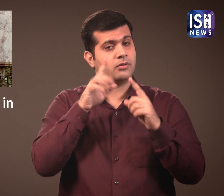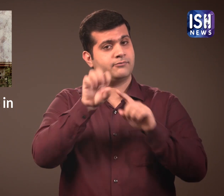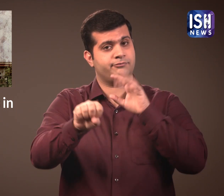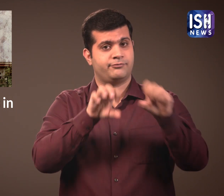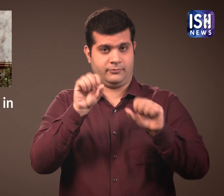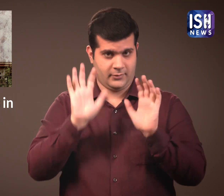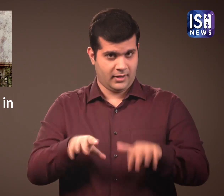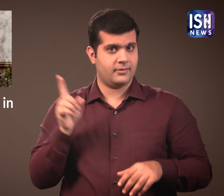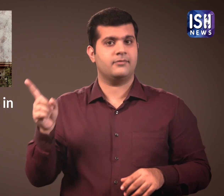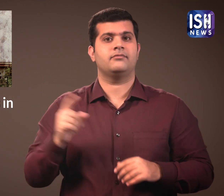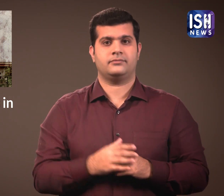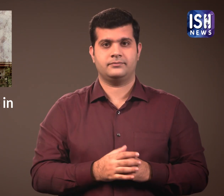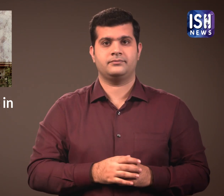people will be arrested as well.